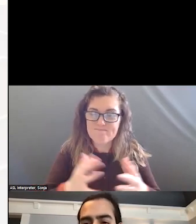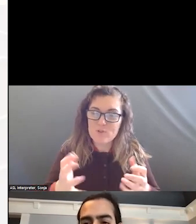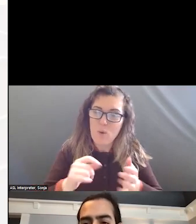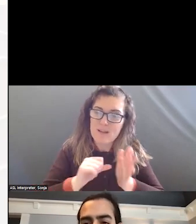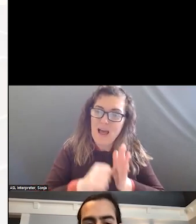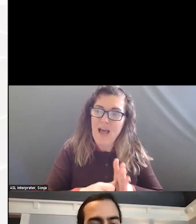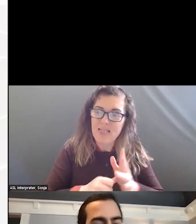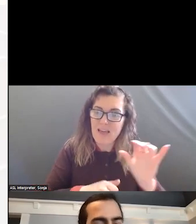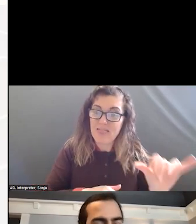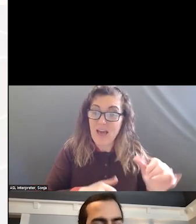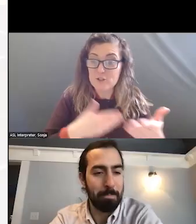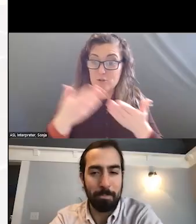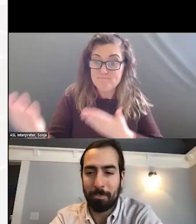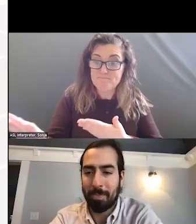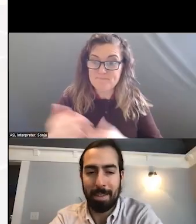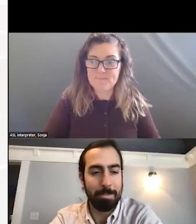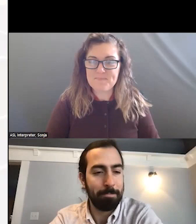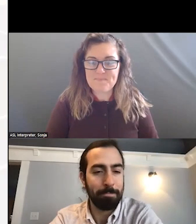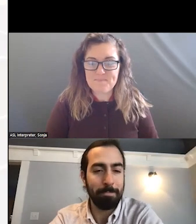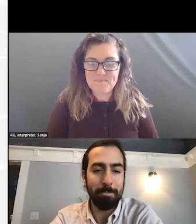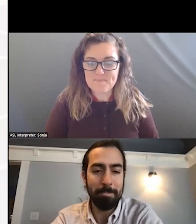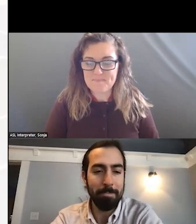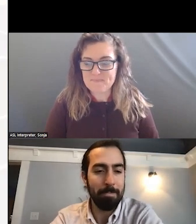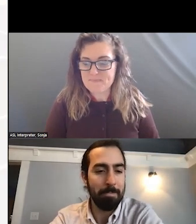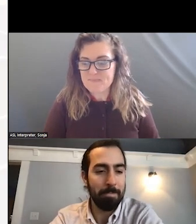AND HIGHLIGHT BACK TO LAURA. >>: THANK YOU BOTH.